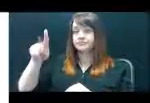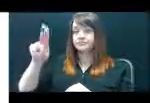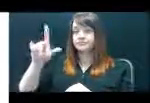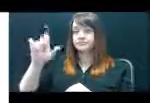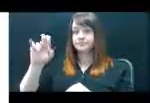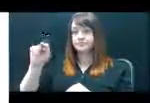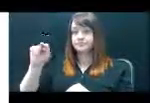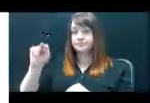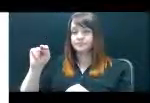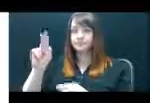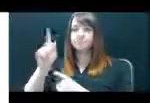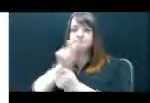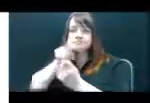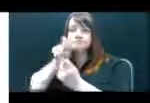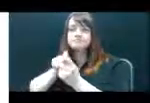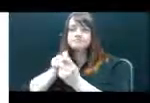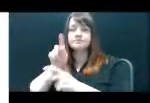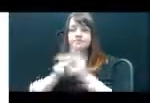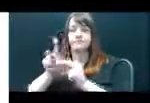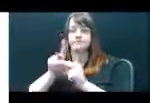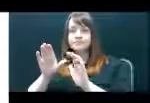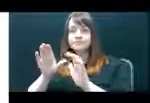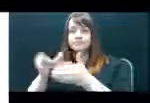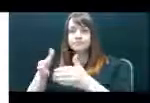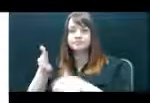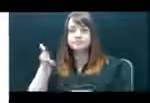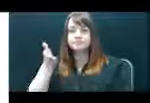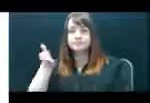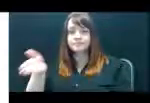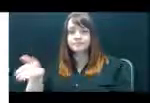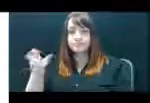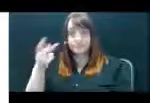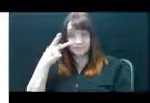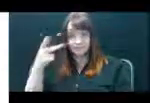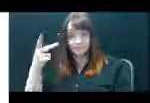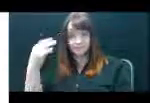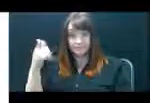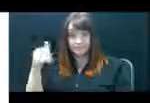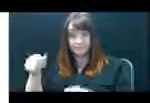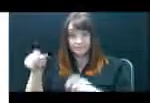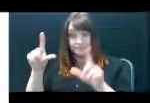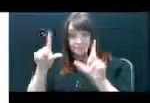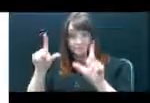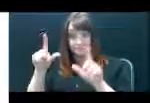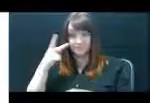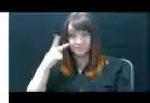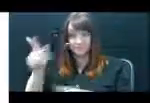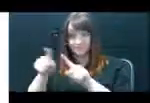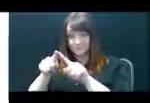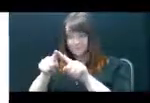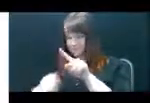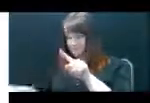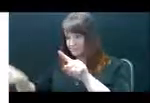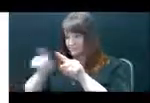and enlarged in the oval on the bottom right hand corner. If your presentation will cover